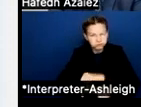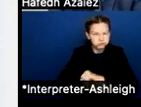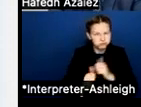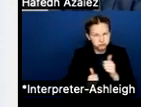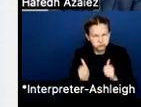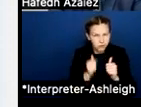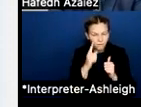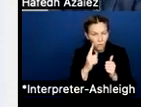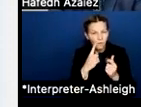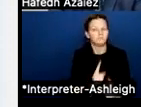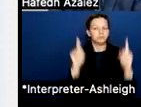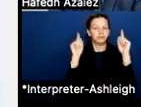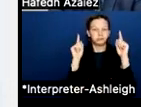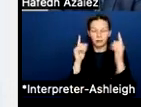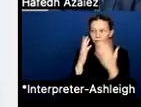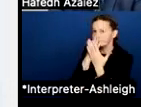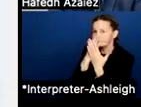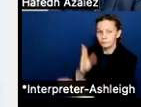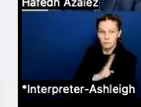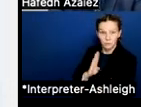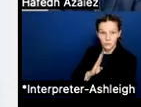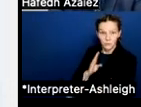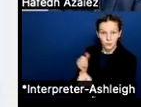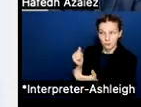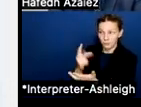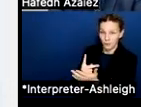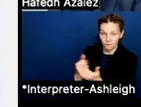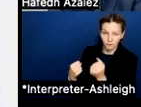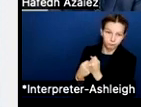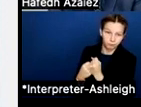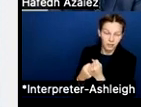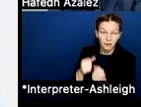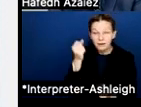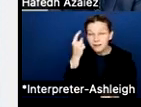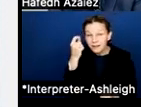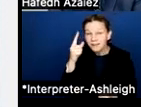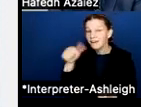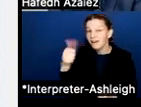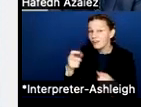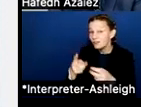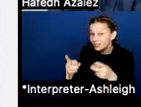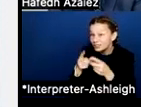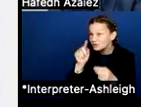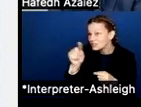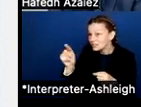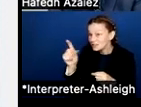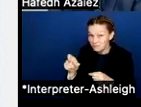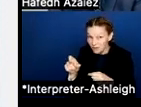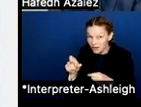for approving it. But other school district, like in Serrano School District, they had to really work really, really hard to keep up with us.